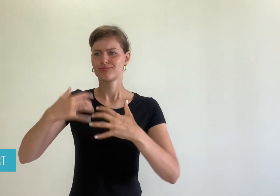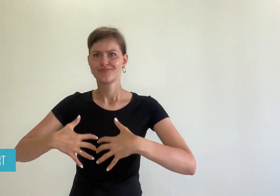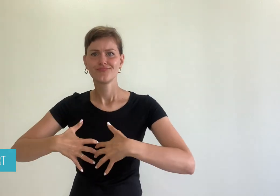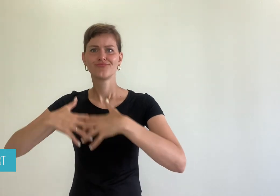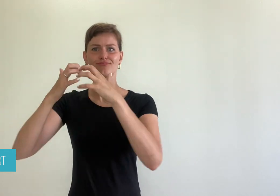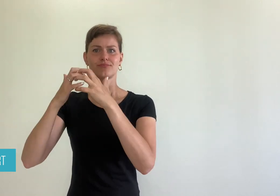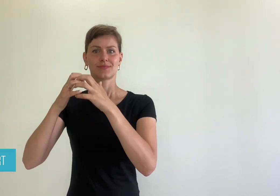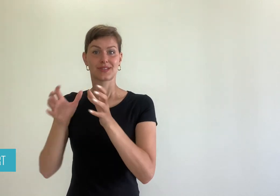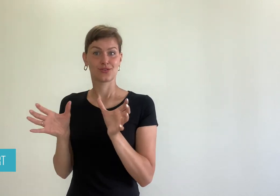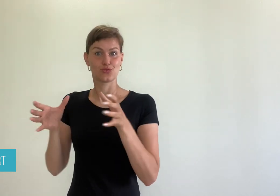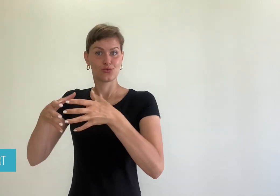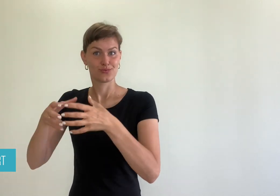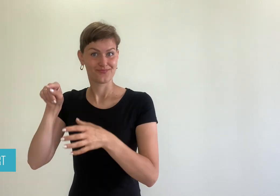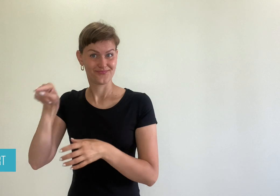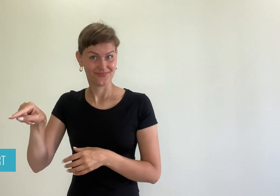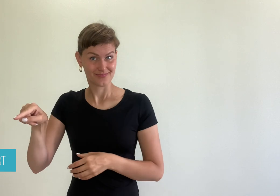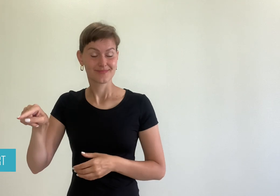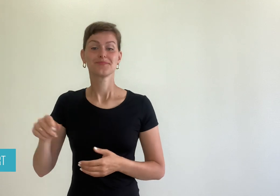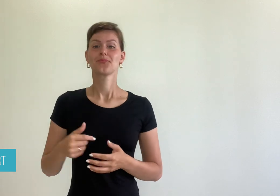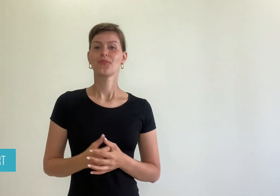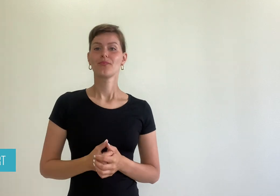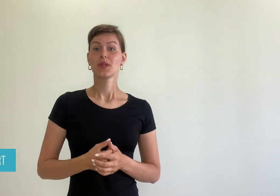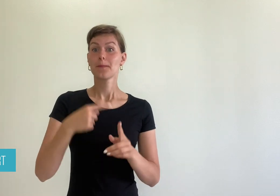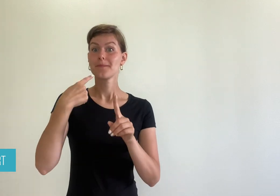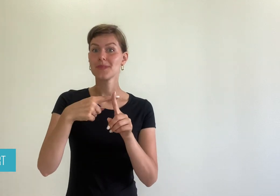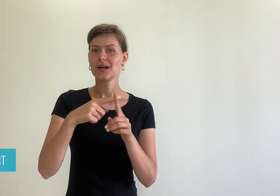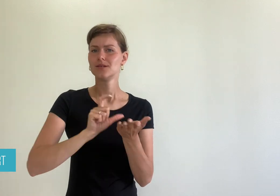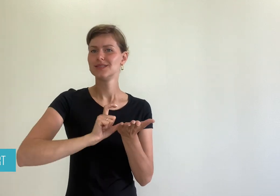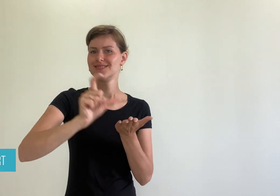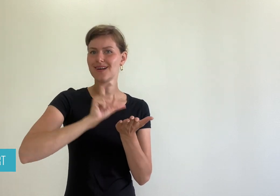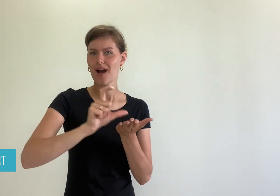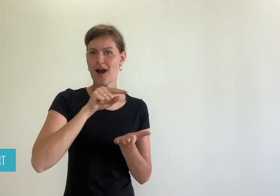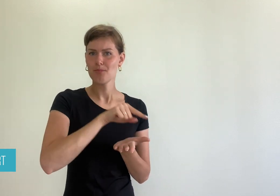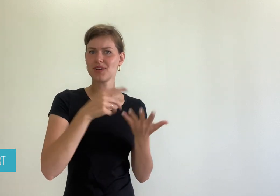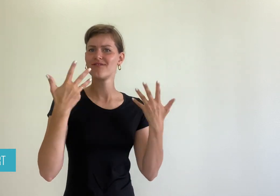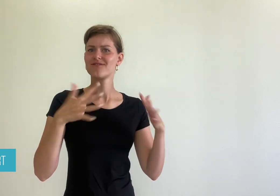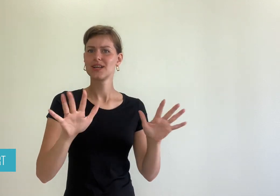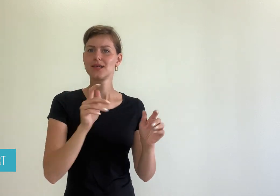They also hosted a live interview on Instagram in which they